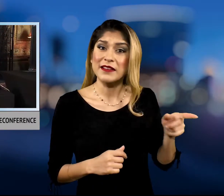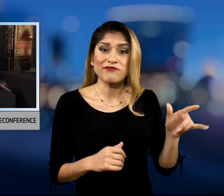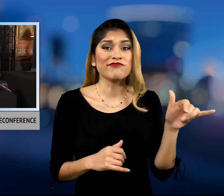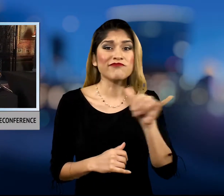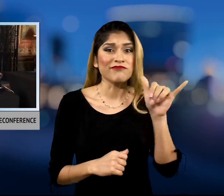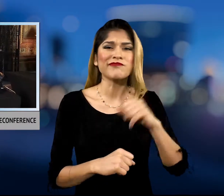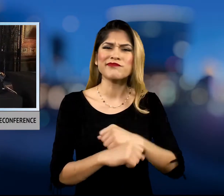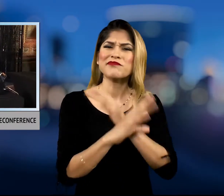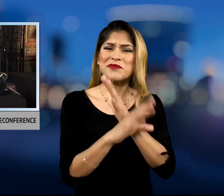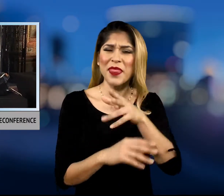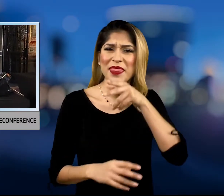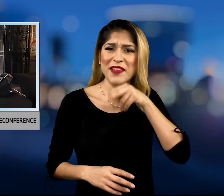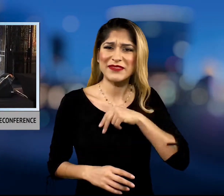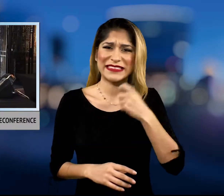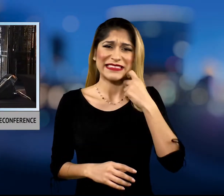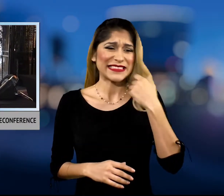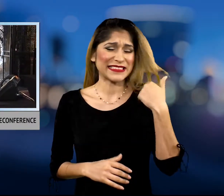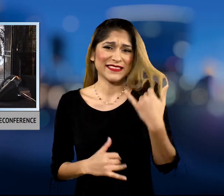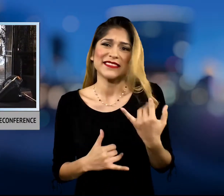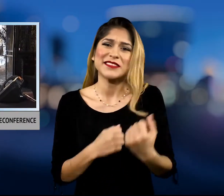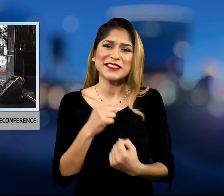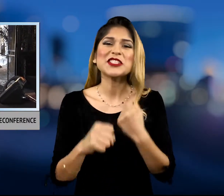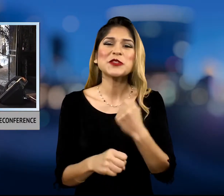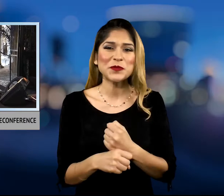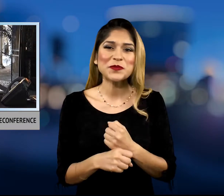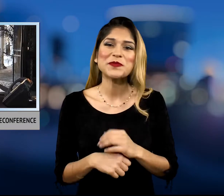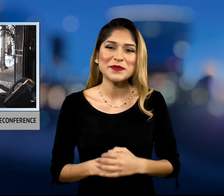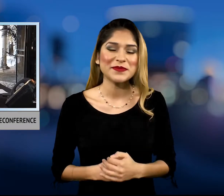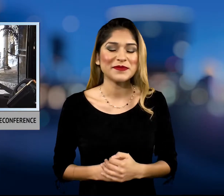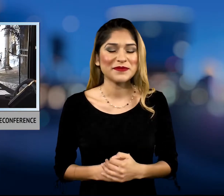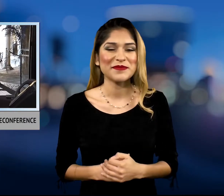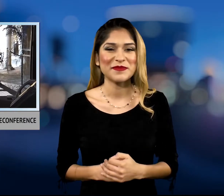Trump also held a similar teleconference on Thanksgiving earlier this year.